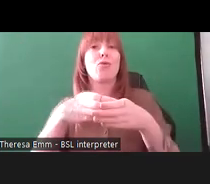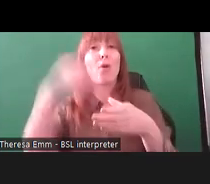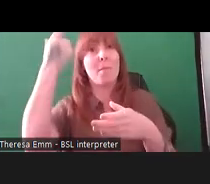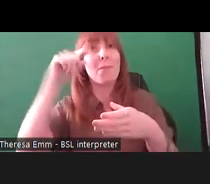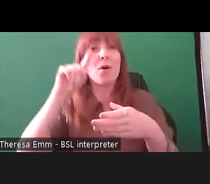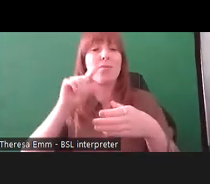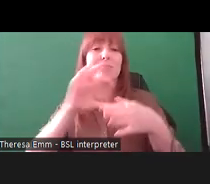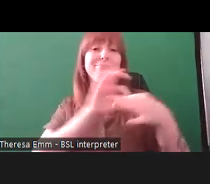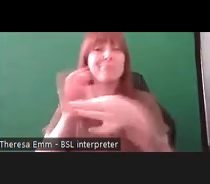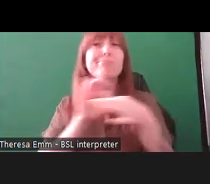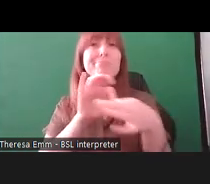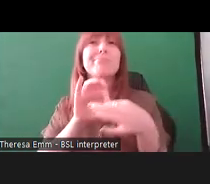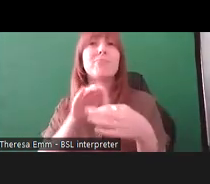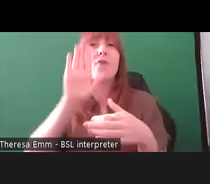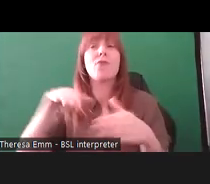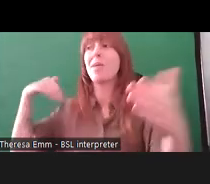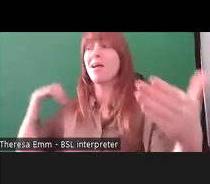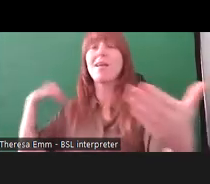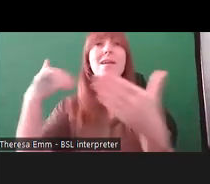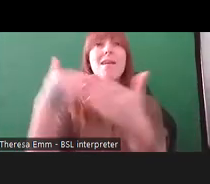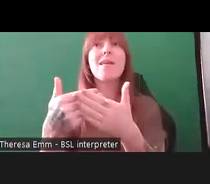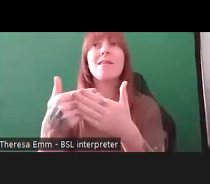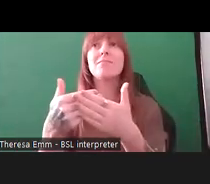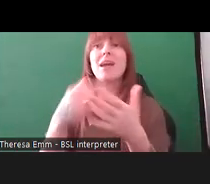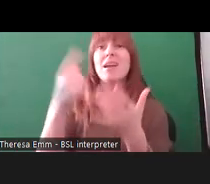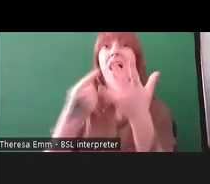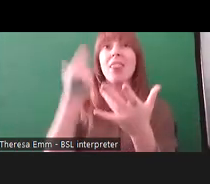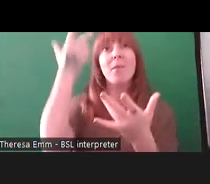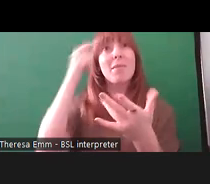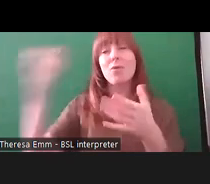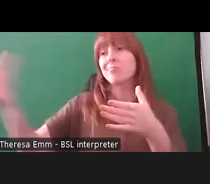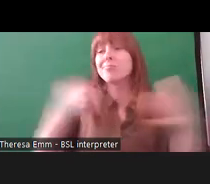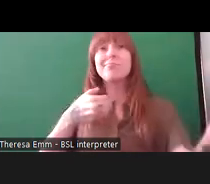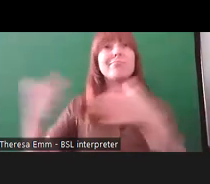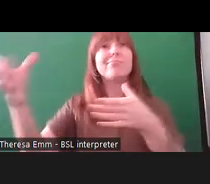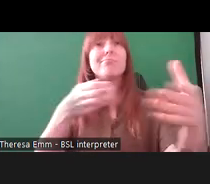since then, and bringing all of the other people with us to make the exhibition happen.